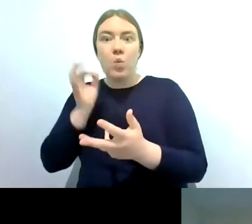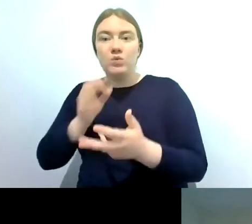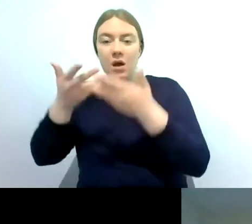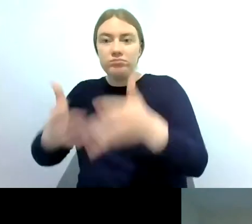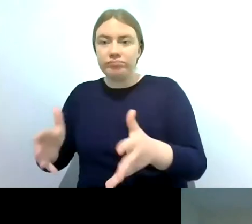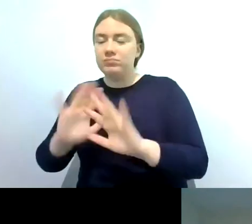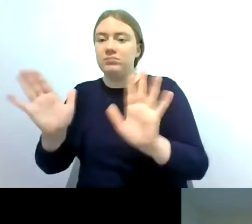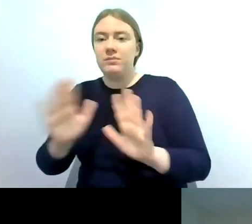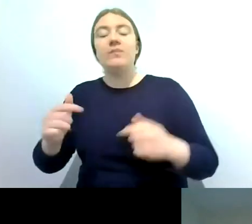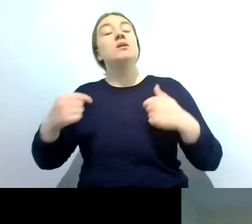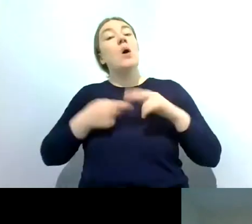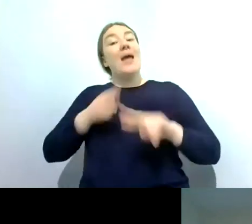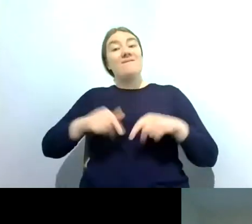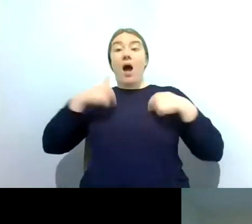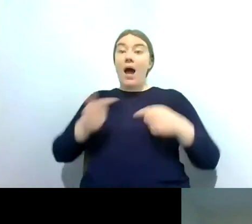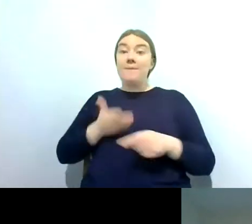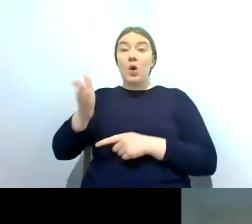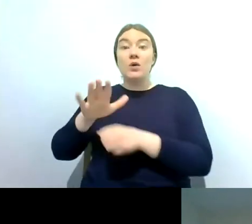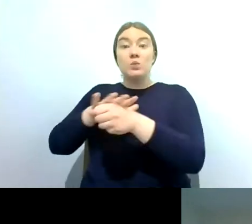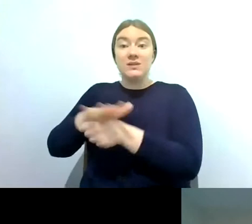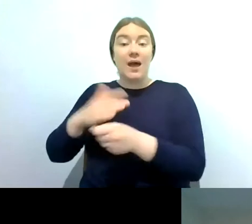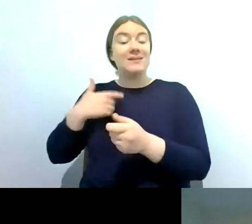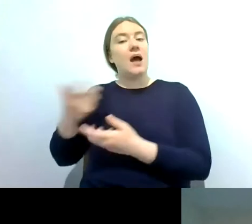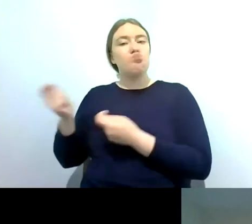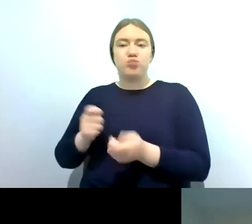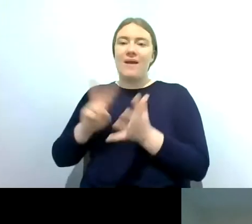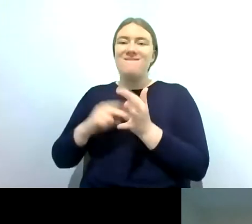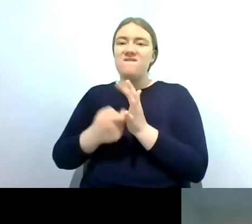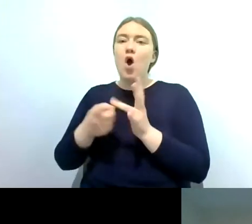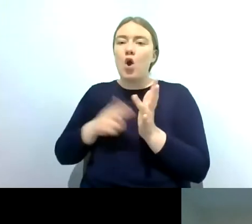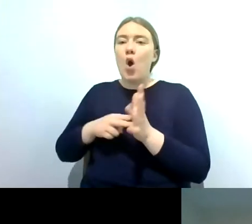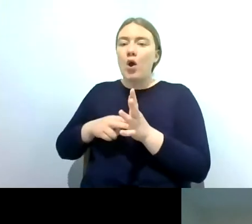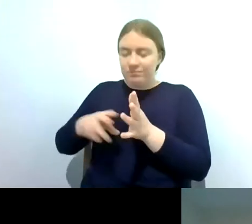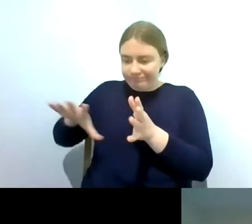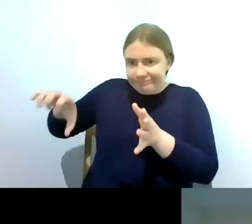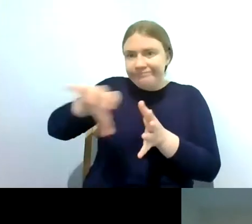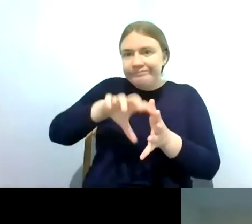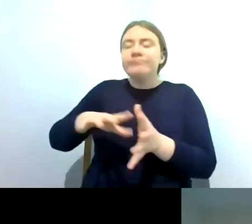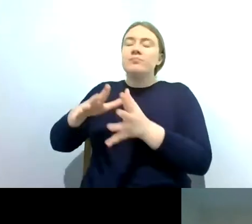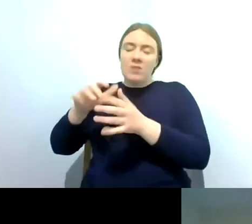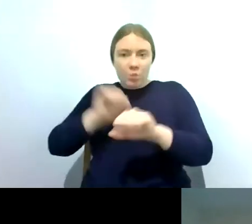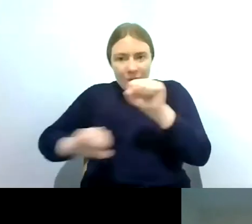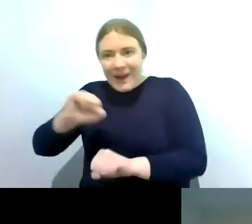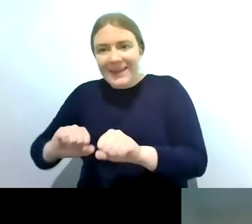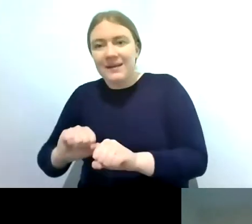got virkon with me and all my kit gets washed and but typically best practices to have multiple kits